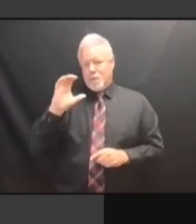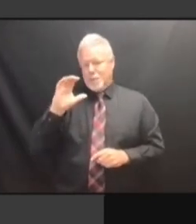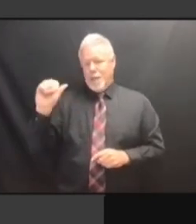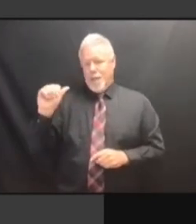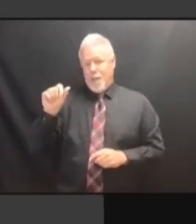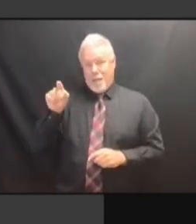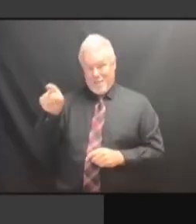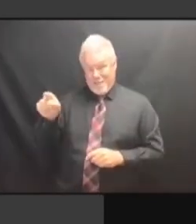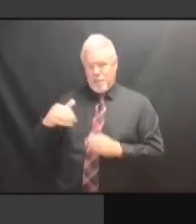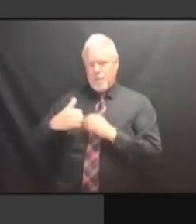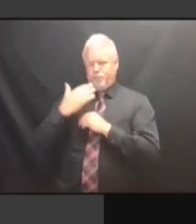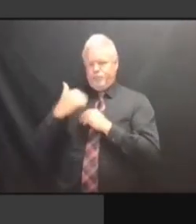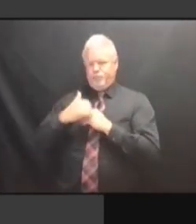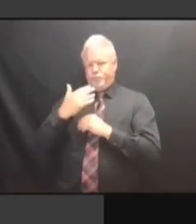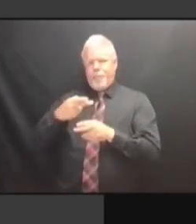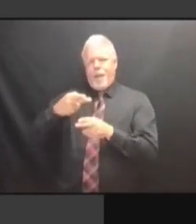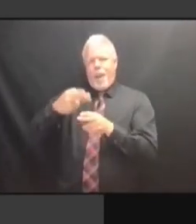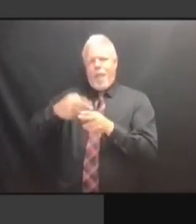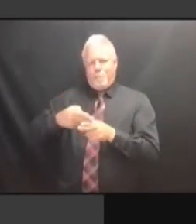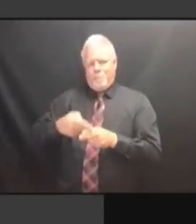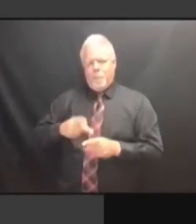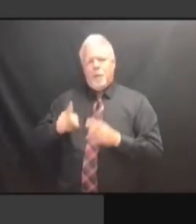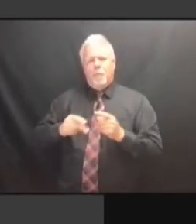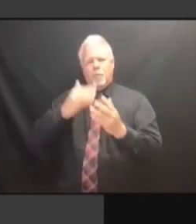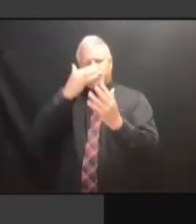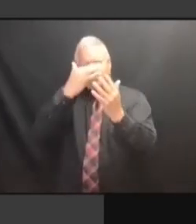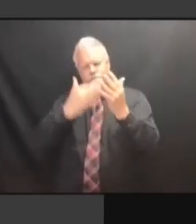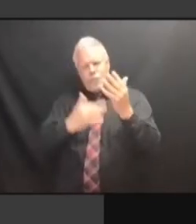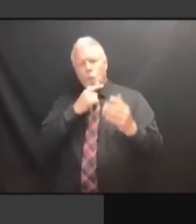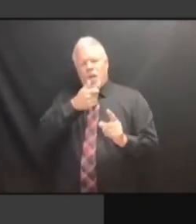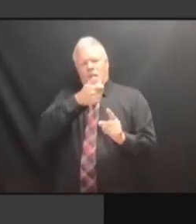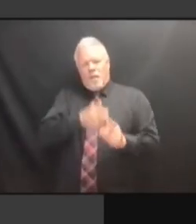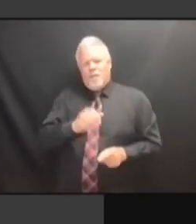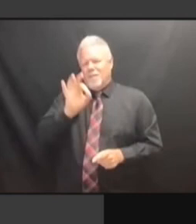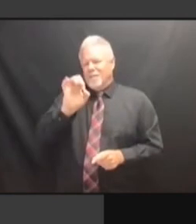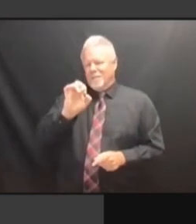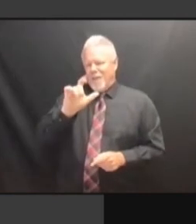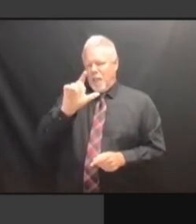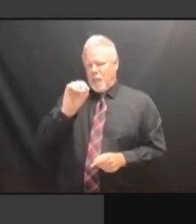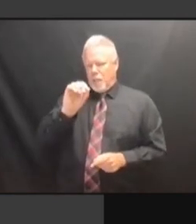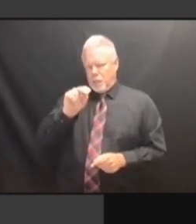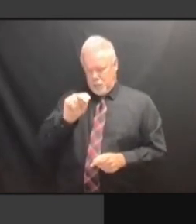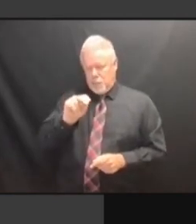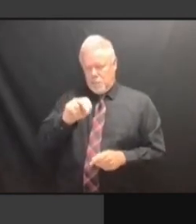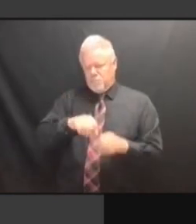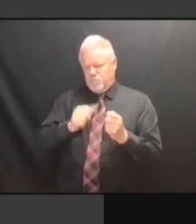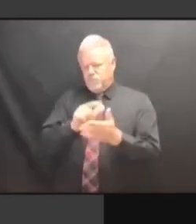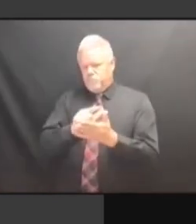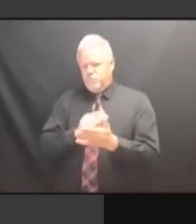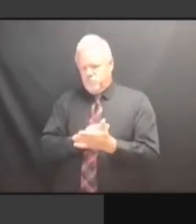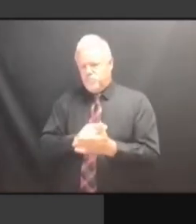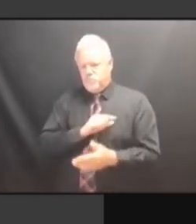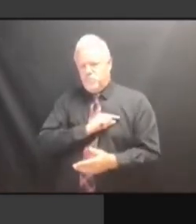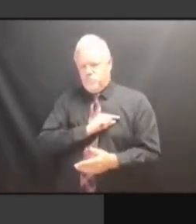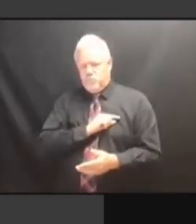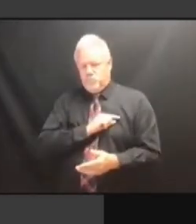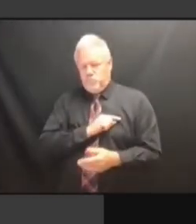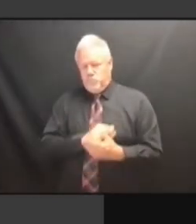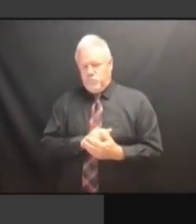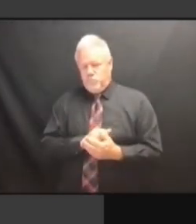BEEN RELEASED. SO IF THEY GO BEEN RELEASED. SO IF THEY GO AND BEEN RELEASED. SO IF THEY GO AND REGISTER BEEN RELEASED. SO IF THEY GO AND REGISTER AT SO IF THEY GO AND REGISTER AT SO IF THEY GO AND REGISTER AT THEIR SO IF THEY GO AND REGISTER AT THEIR LOCAL SO IF THEY GO AND REGISTER AT THEIR LOCAL BOARD, SO IF THEY GO AND REGISTER AT THEIR LOCAL BOARD, A SO IF THEY GO AND REGISTER AT THEIR LOCAL BOARD, A VOTER SO IF THEY GO AND REGISTER AT THEIR LOCAL BOARD, A VOTER COULD THEIR LOCAL BOARD, A VOTER COULD THEIR LOCAL BOARD, A VOTER COULD STILL THEIR LOCAL BOARD, A VOTER COULD STILL FLAG THEIR LOCAL BOARD, A VOTER COULD STILL FLAG THEM THEIR LOCAL BOARD, A VOTER COULD STILL FLAG THEM AS THEIR LOCAL BOARD, A VOTER COULD STILL FLAG THEM AS A THEIR LOCAL BOARD, A VOTER COULD STILL FLAG THEM AS A FELON THEIR LOCAL BOARD, A VOTER COULD STILL FLAG THEM AS A FELON AND STILL FLAG THEM AS A FELON AND STILL FLAG THEM AS A FELON AND THEN STILL FLAG THEM AS A FELON AND THEN THE STILL FLAG THEM AS A FELON AND THEN THE COUNTY STILL FLAG THEM AS A FELON AND THEN THE COUNTY BOARD STILL FLAG THEM AS A FELON AND THEN THE COUNTY BOARD SHOULD THEN THE COUNTY BOARD SHOULD THEN THE COUNTY BOARD SHOULD THEN